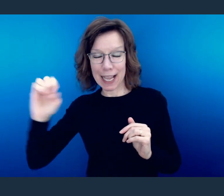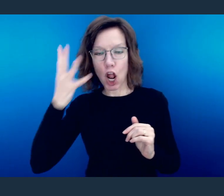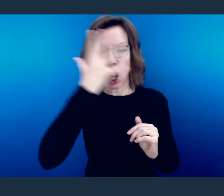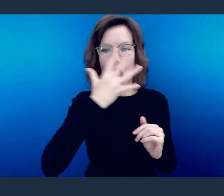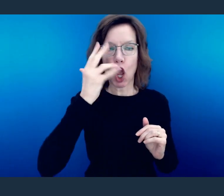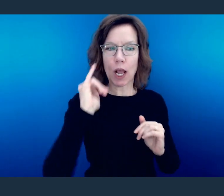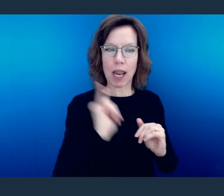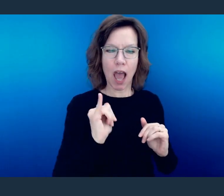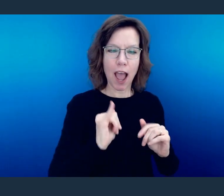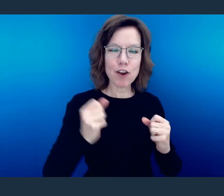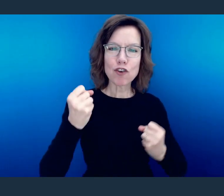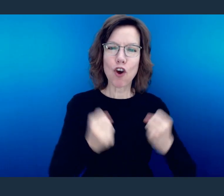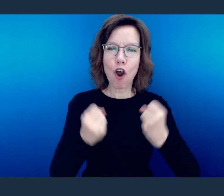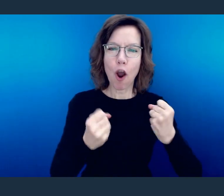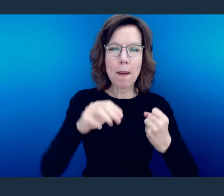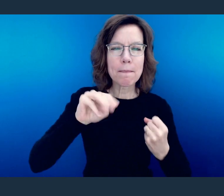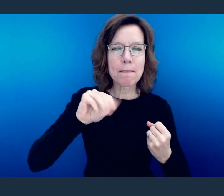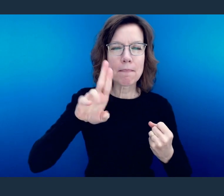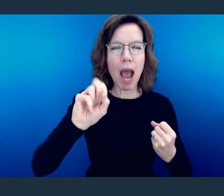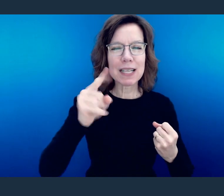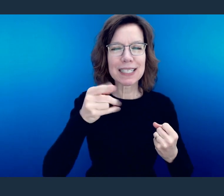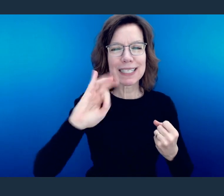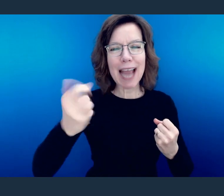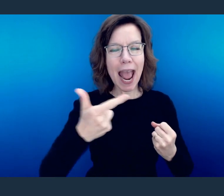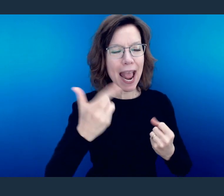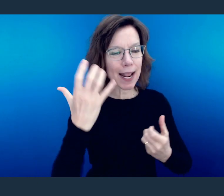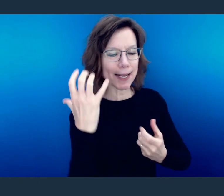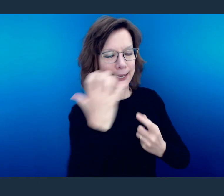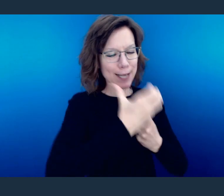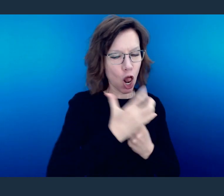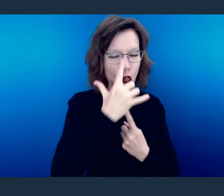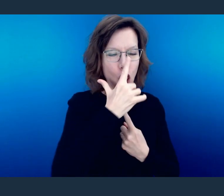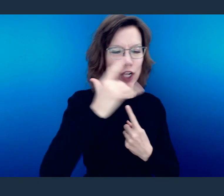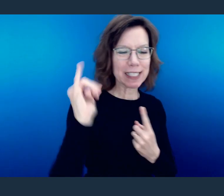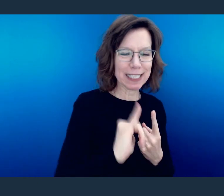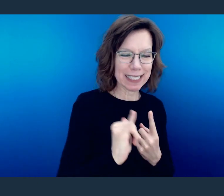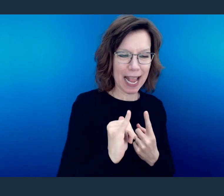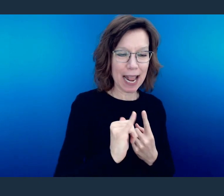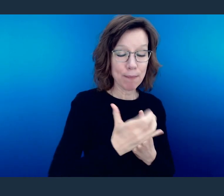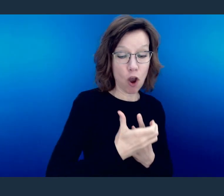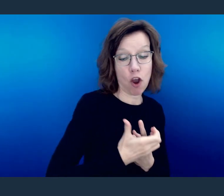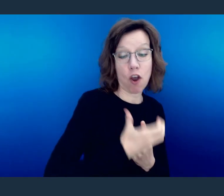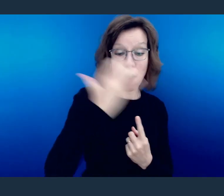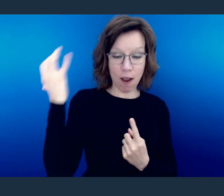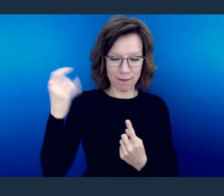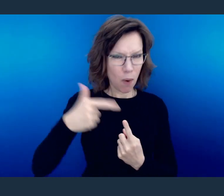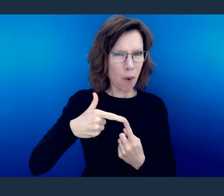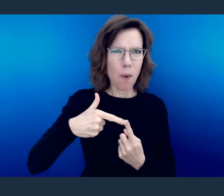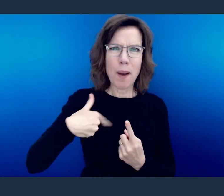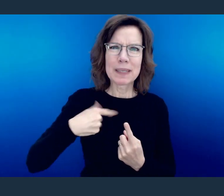inside of the Transformers movies, is so much more than the thing that he's emulating!